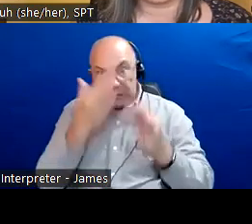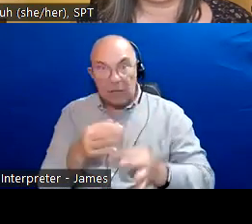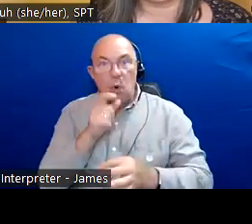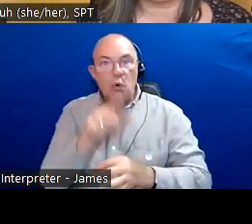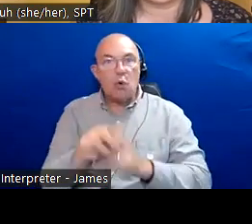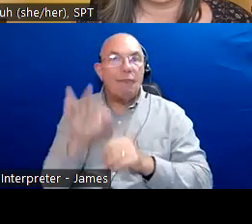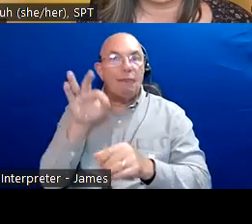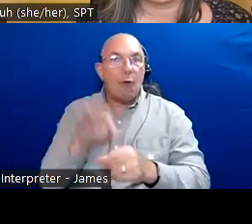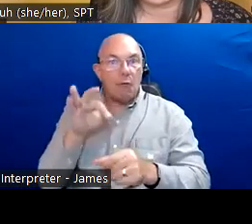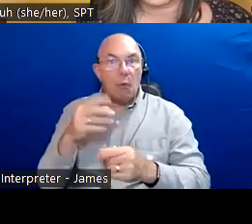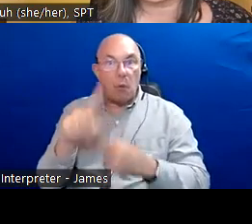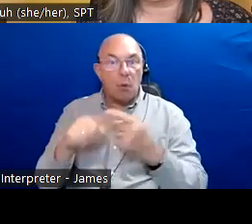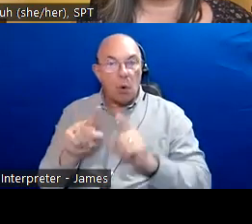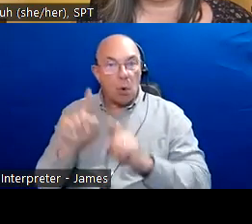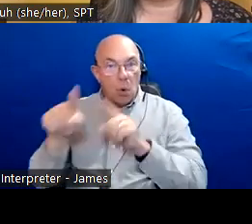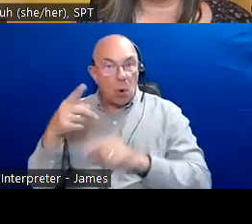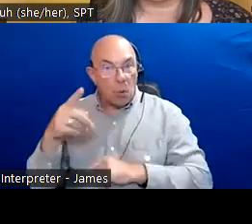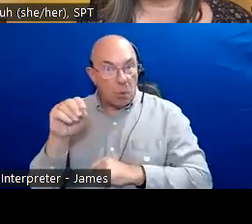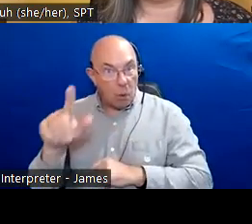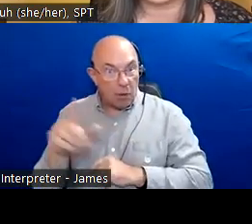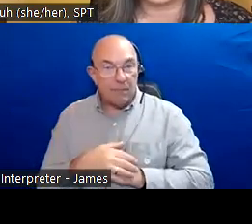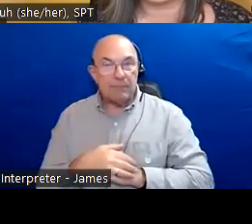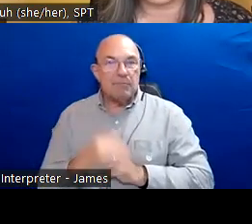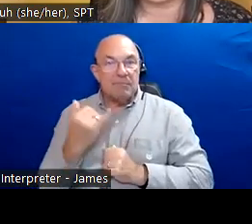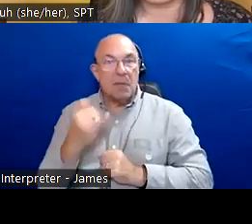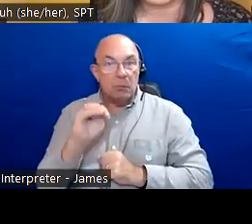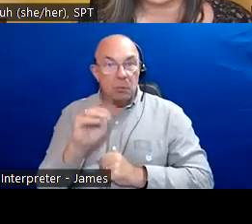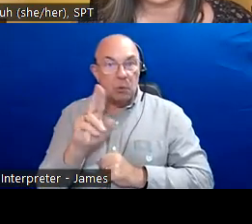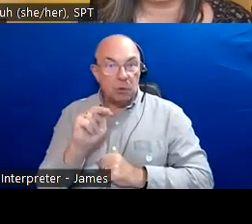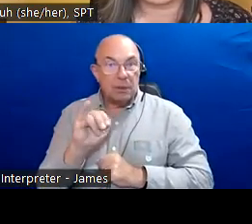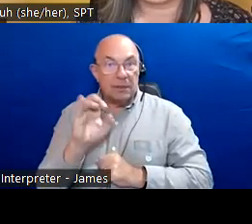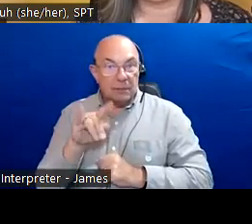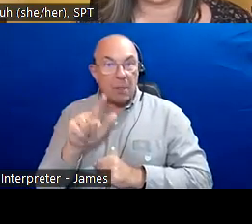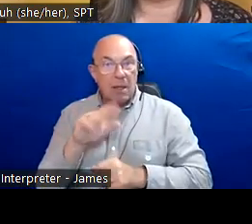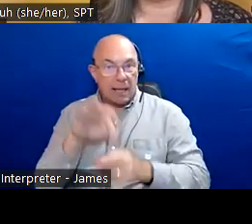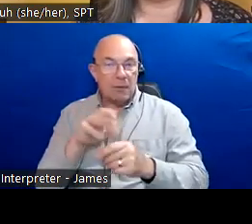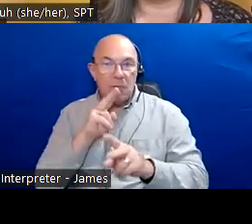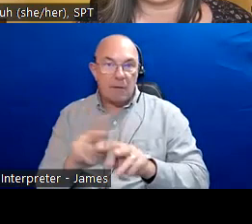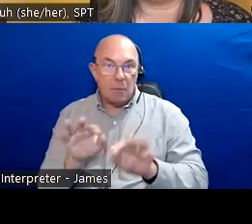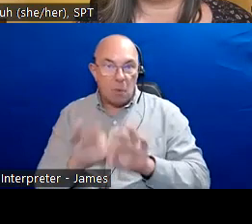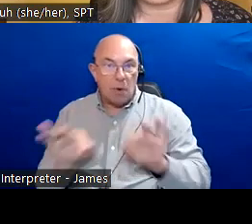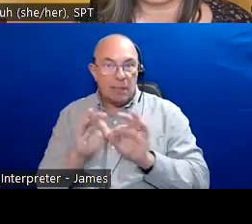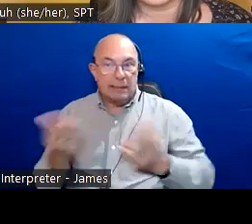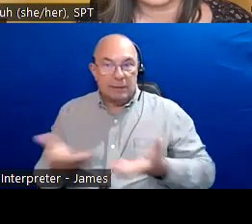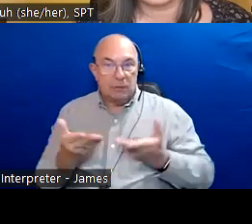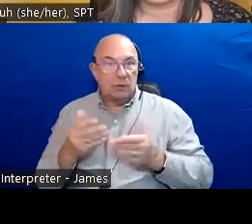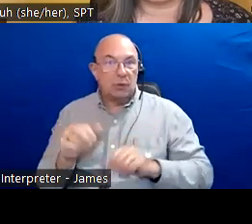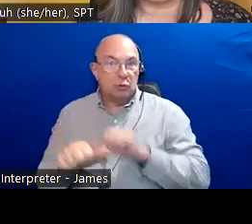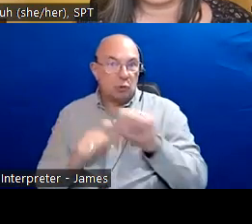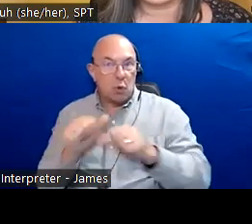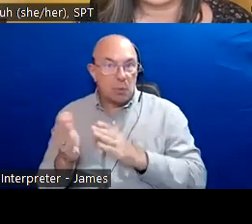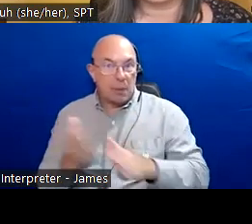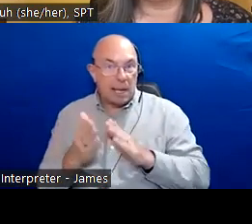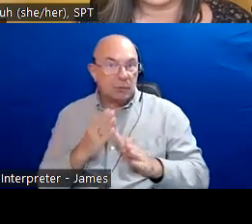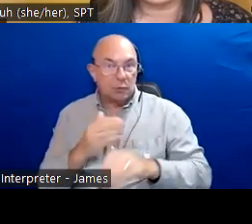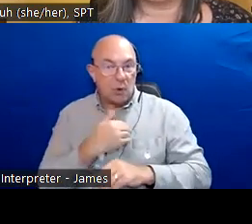Anishnaabek and the Haudenosau nee to peaceably share and care for the land,